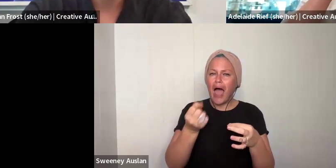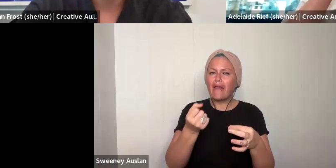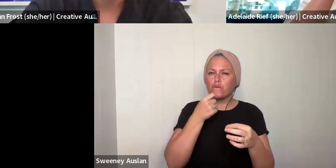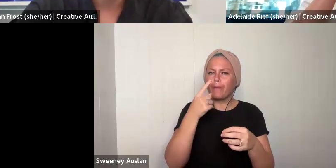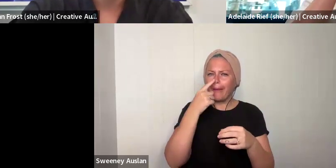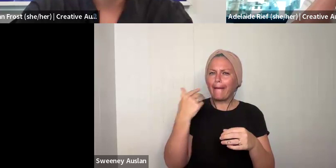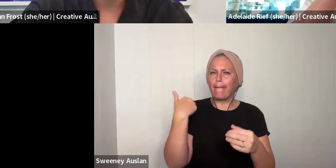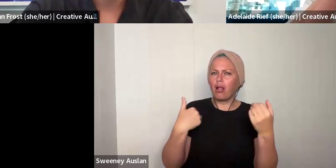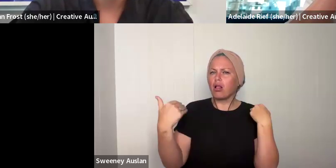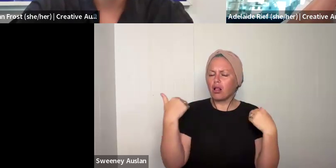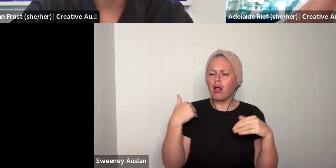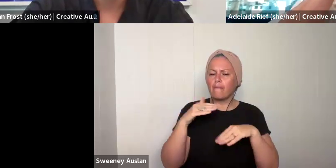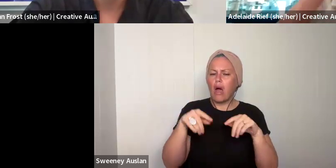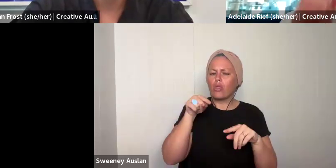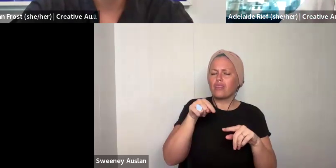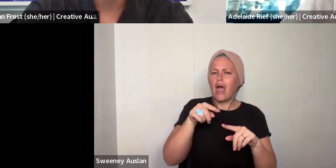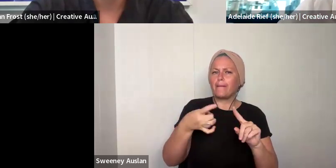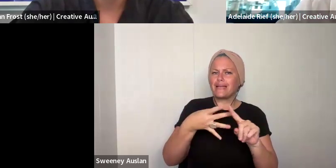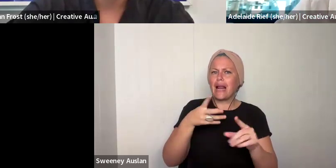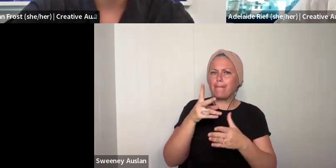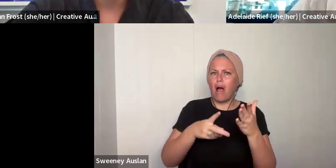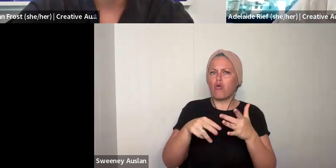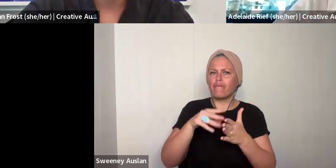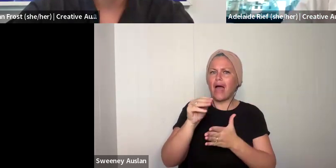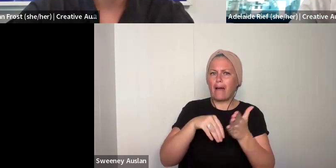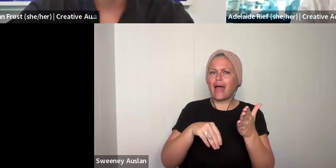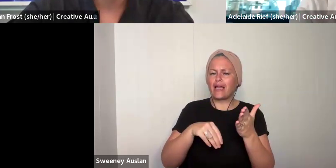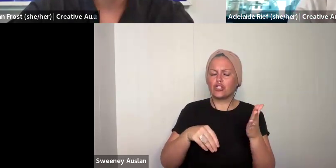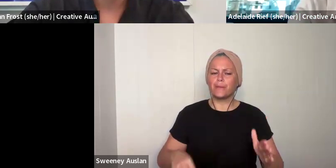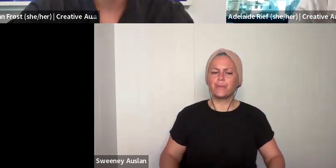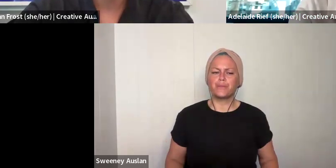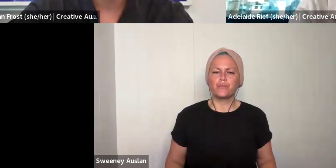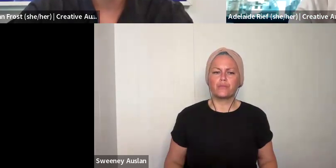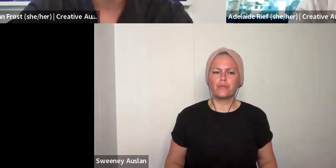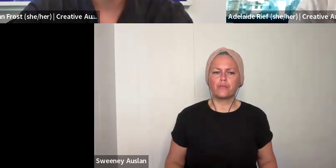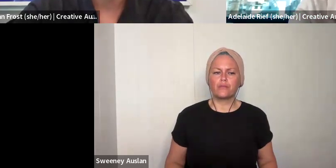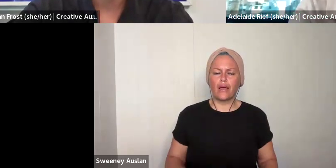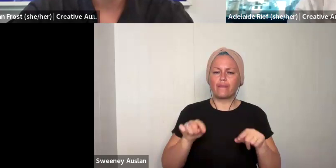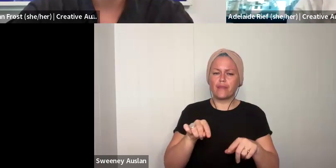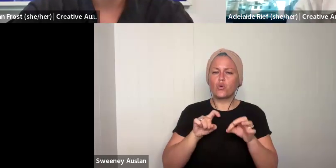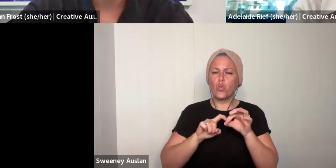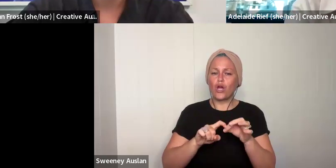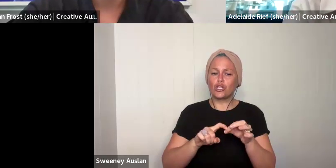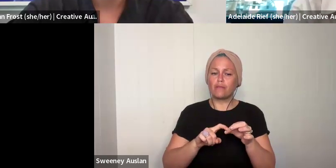helpful for us to know. The next question is, are you affiliated with an organisation? We have